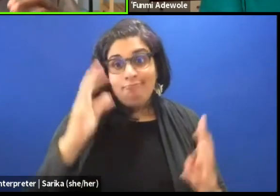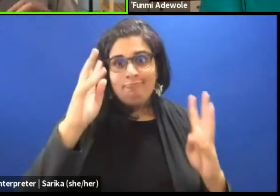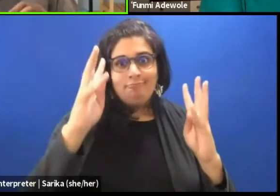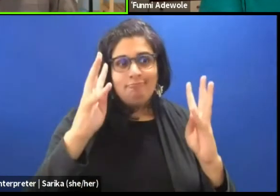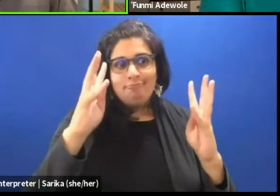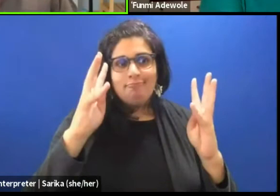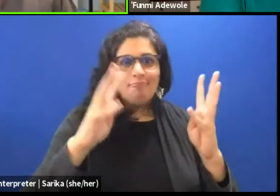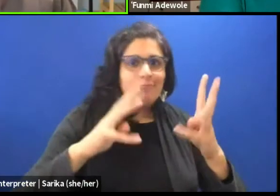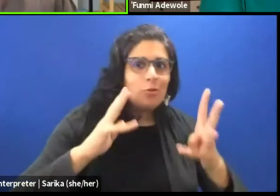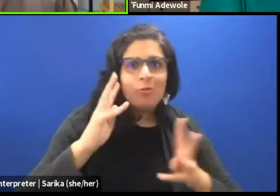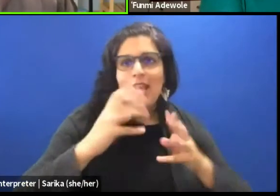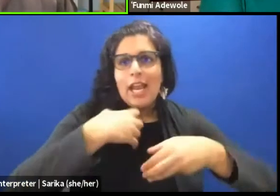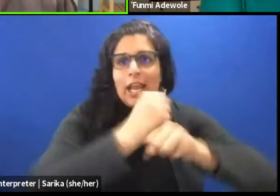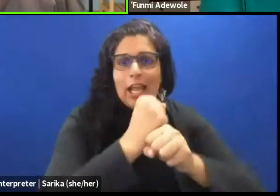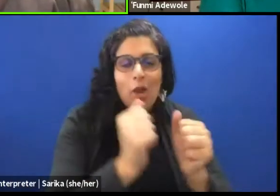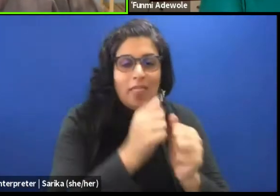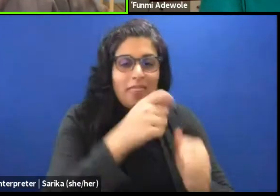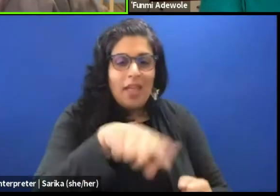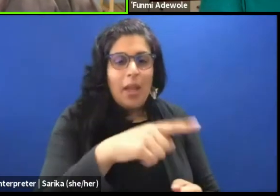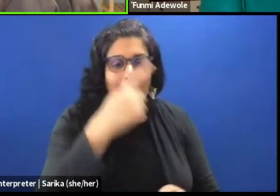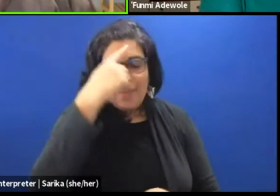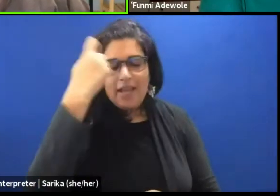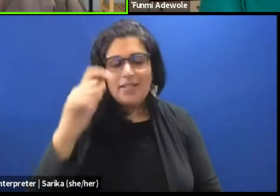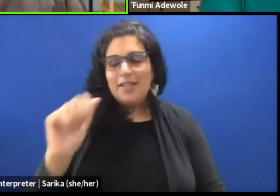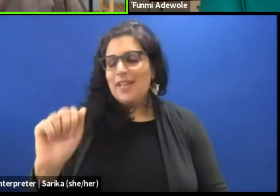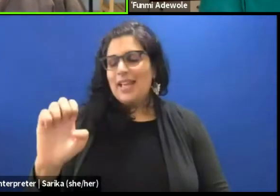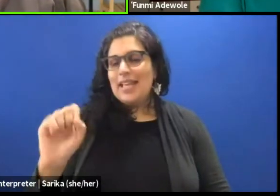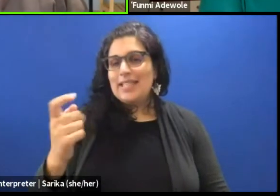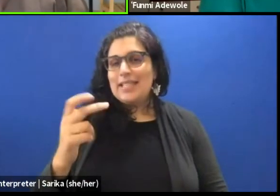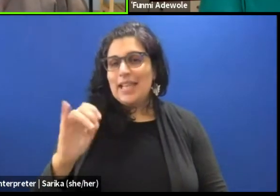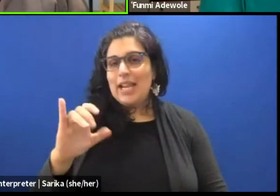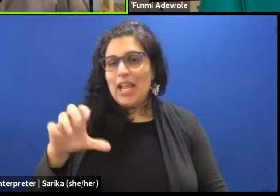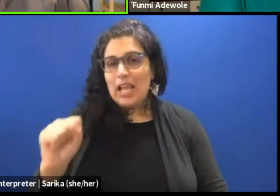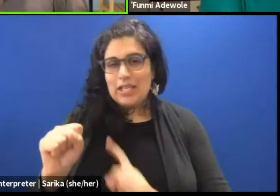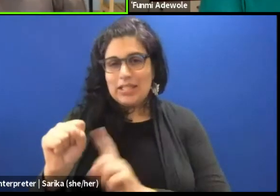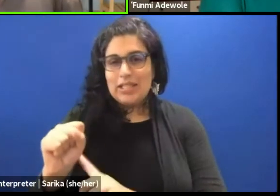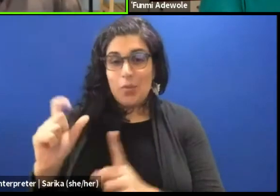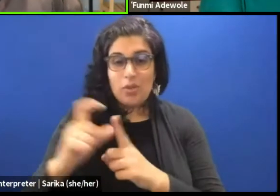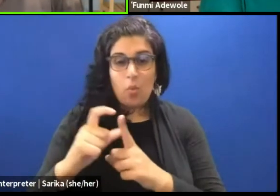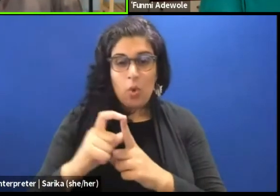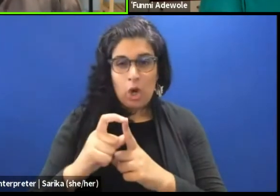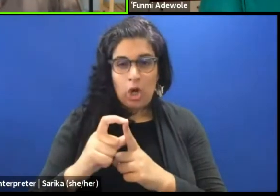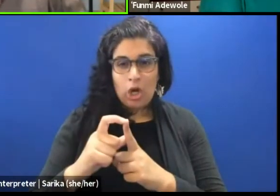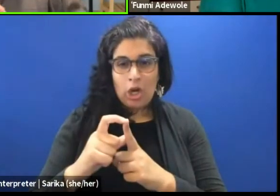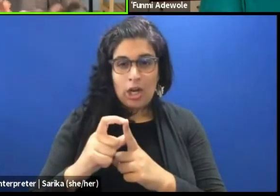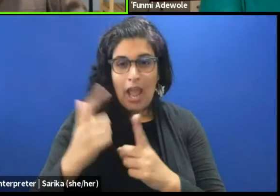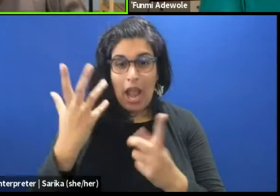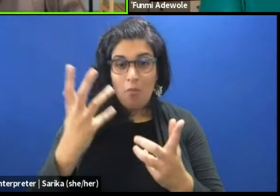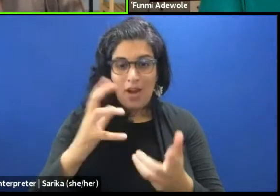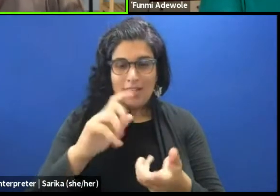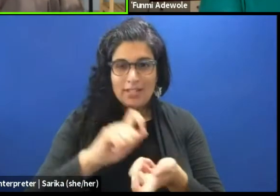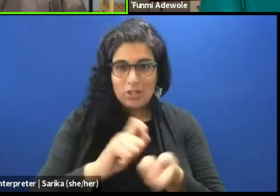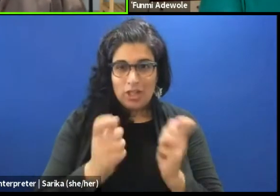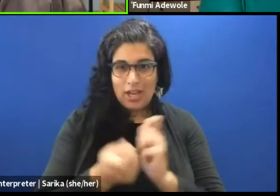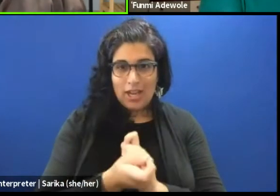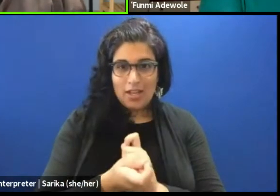And because of aesthetics, there was this particular word that I wanted us to change you know, and they said, no, no, pause.